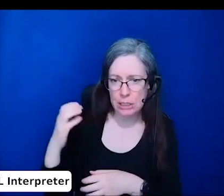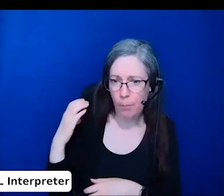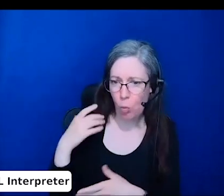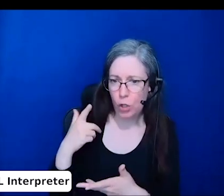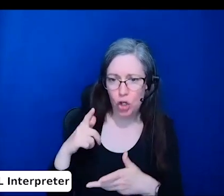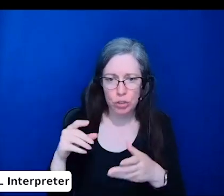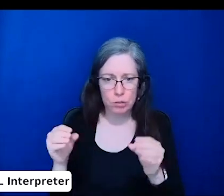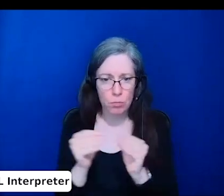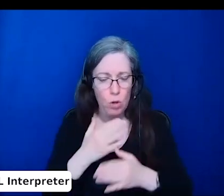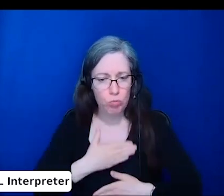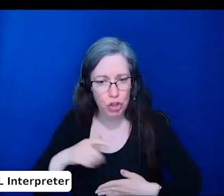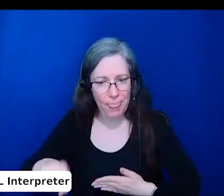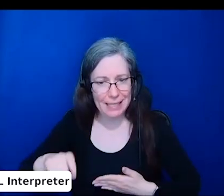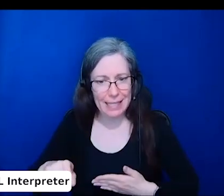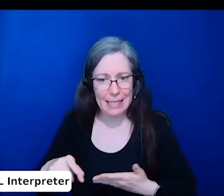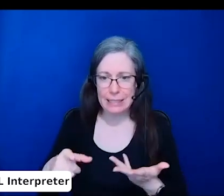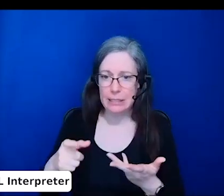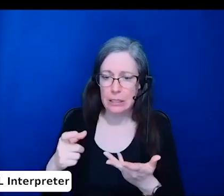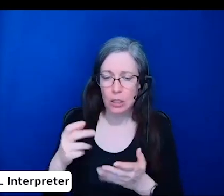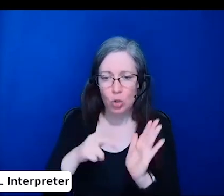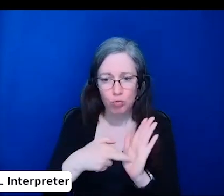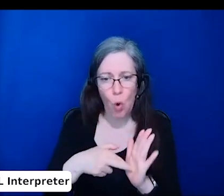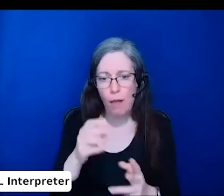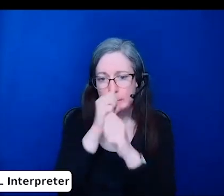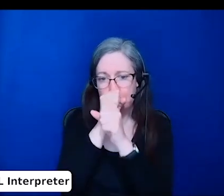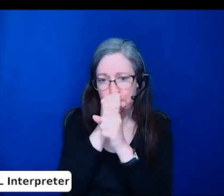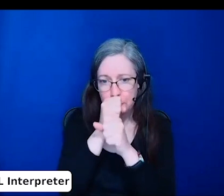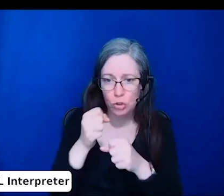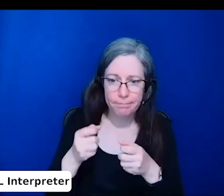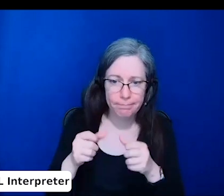Thank you for that question. I think there are several issues that were raised there.